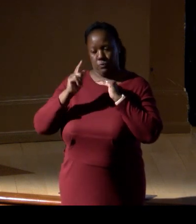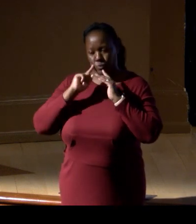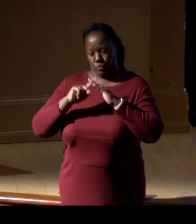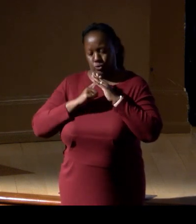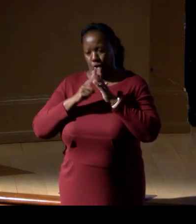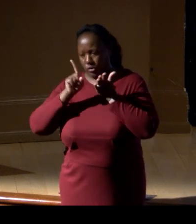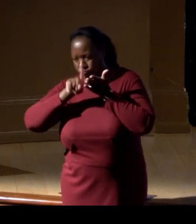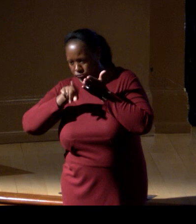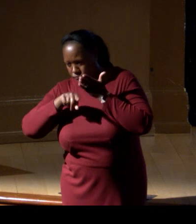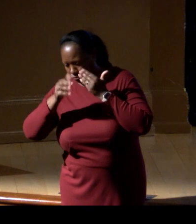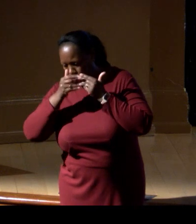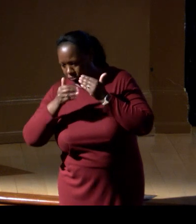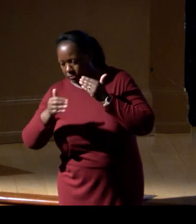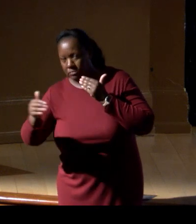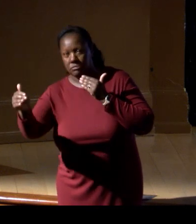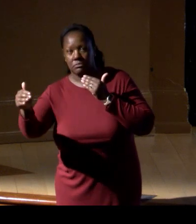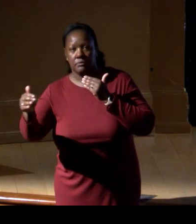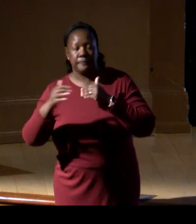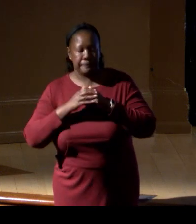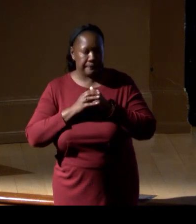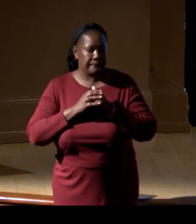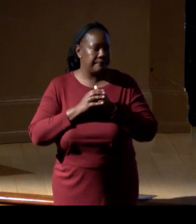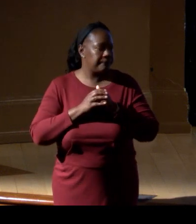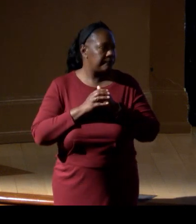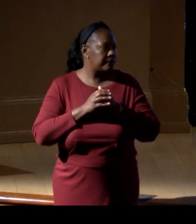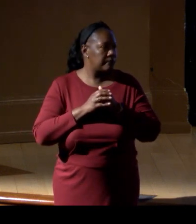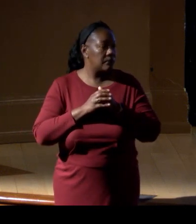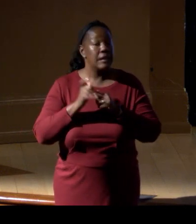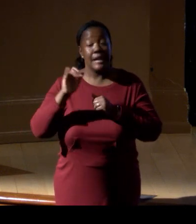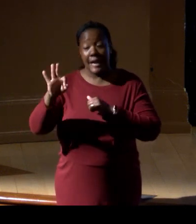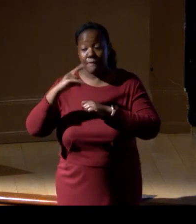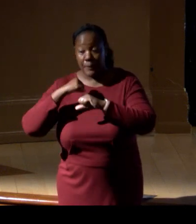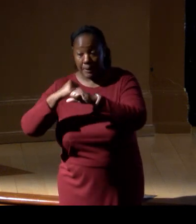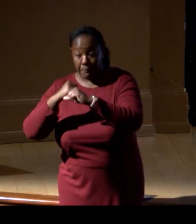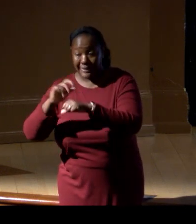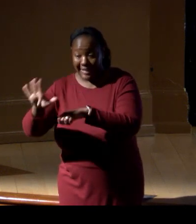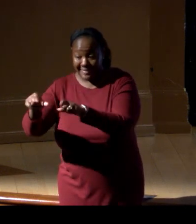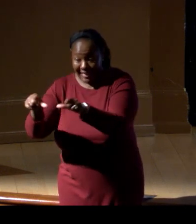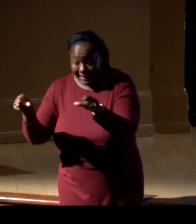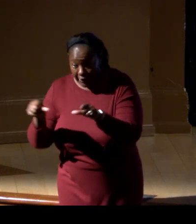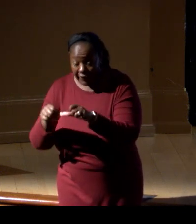to move towards to. If we protect an area and we restore marine life,